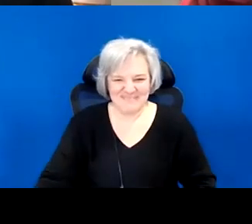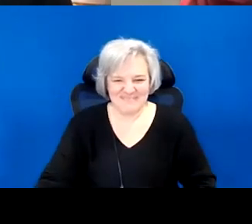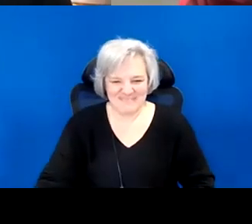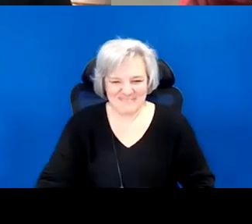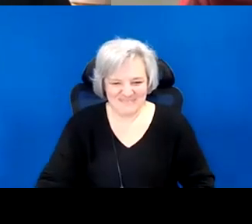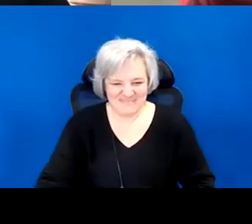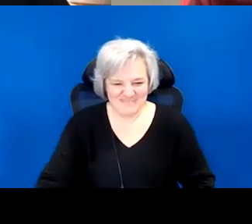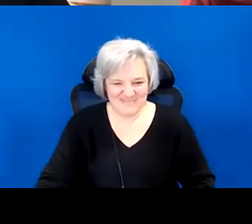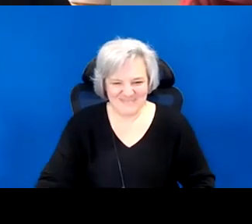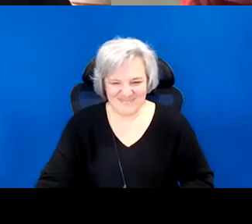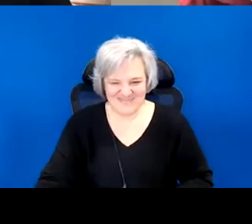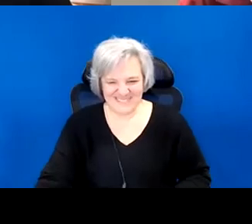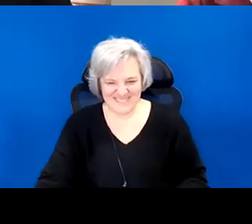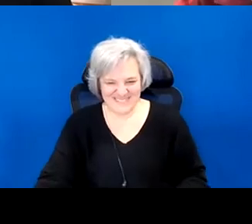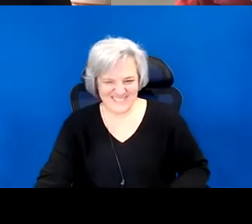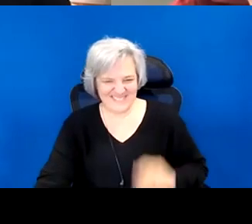you Dana.